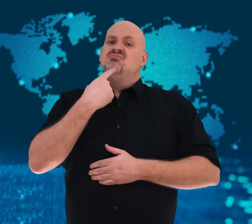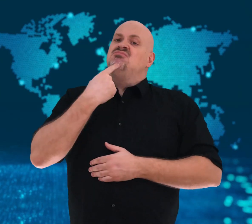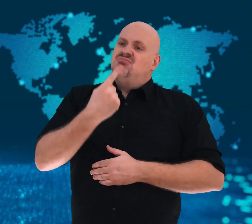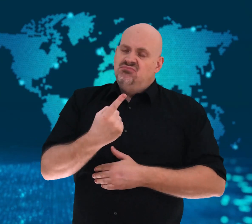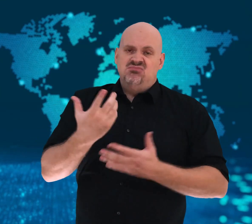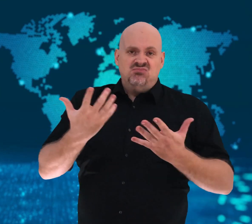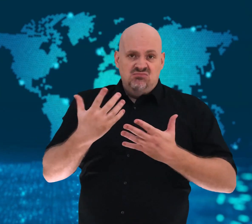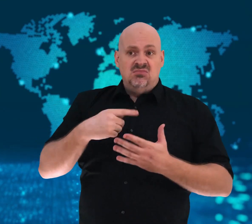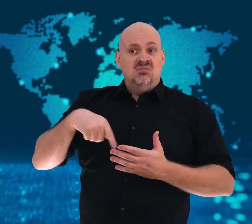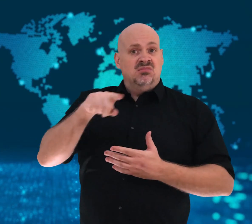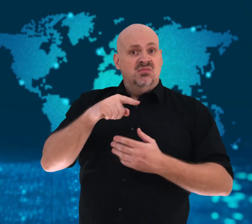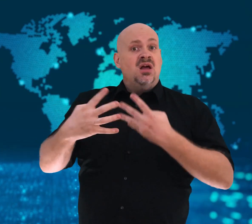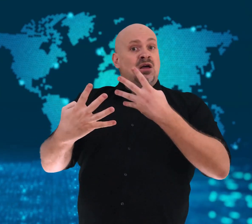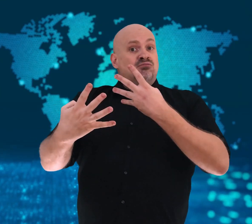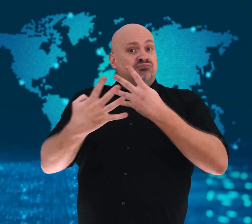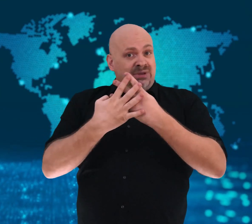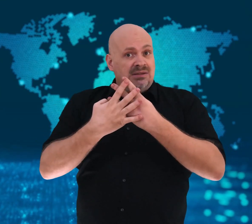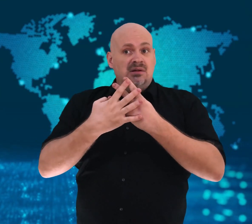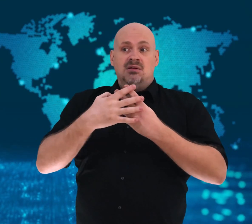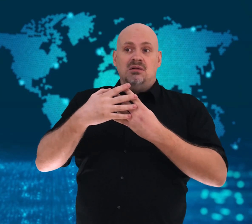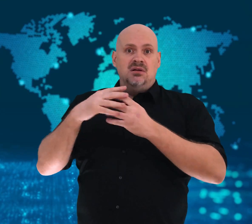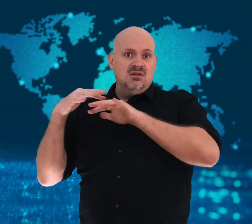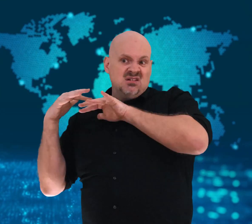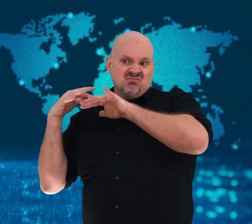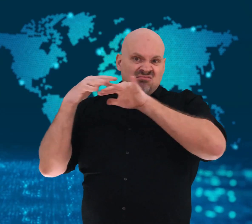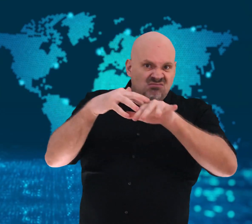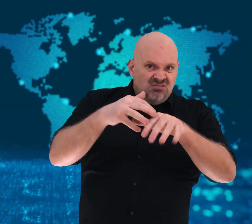Ibadan in Oyo state.